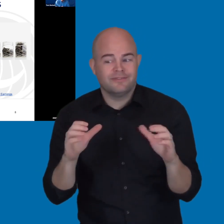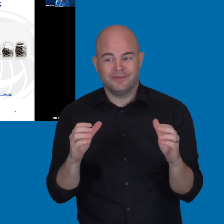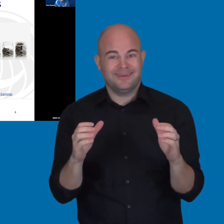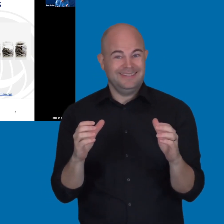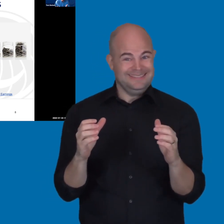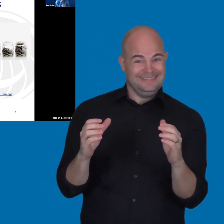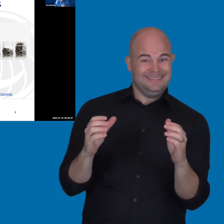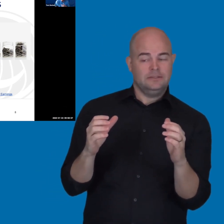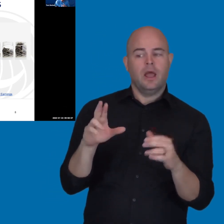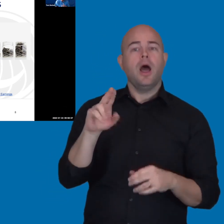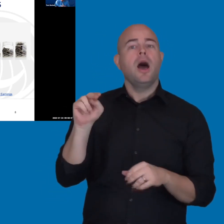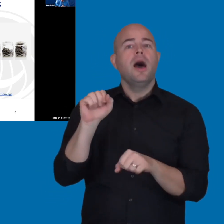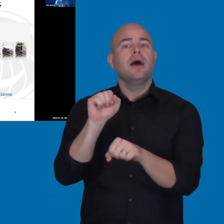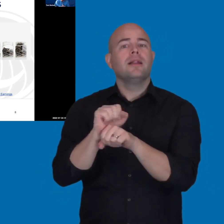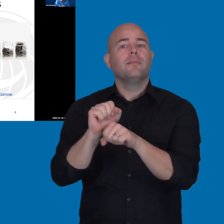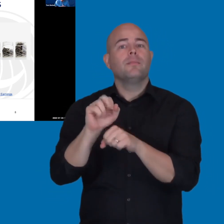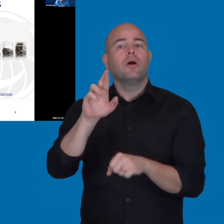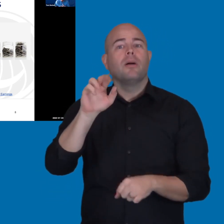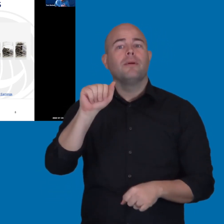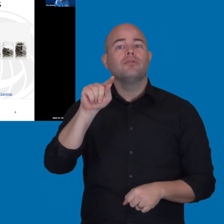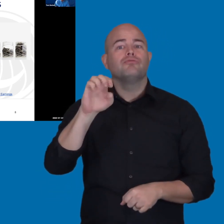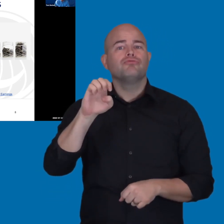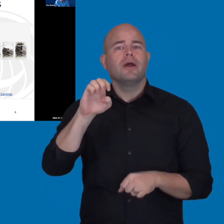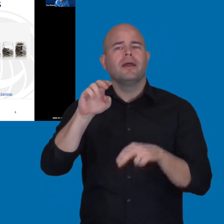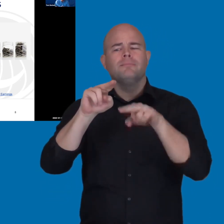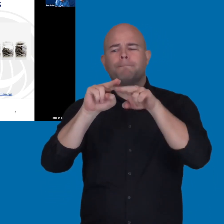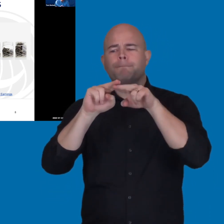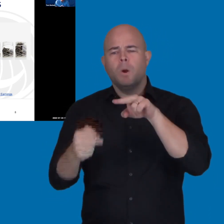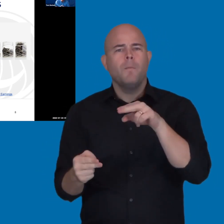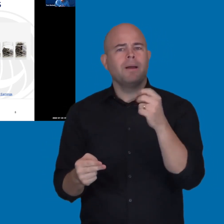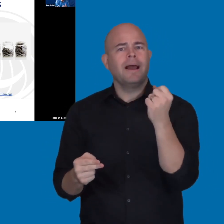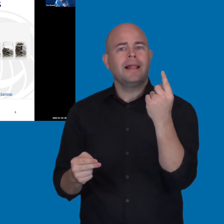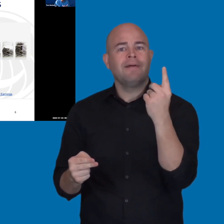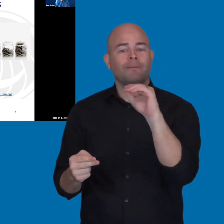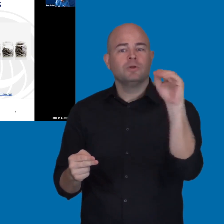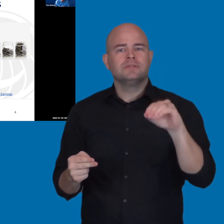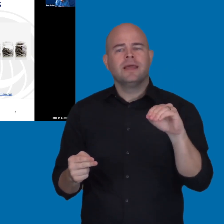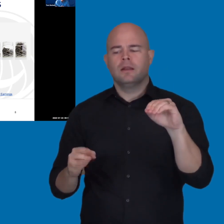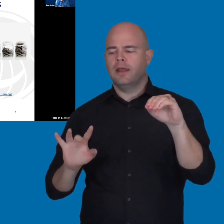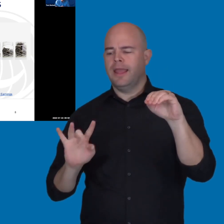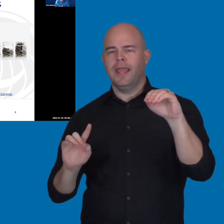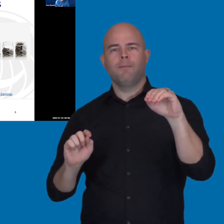their unemployment rate drops from 11% down to 8.5%. That's really a big difference.